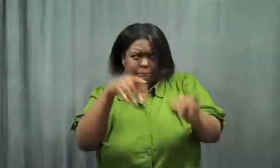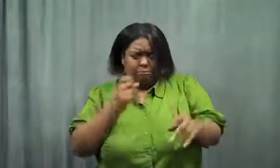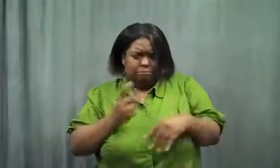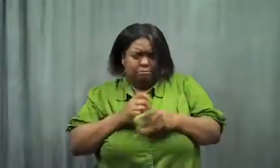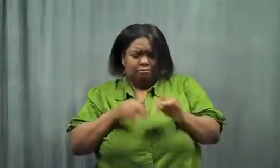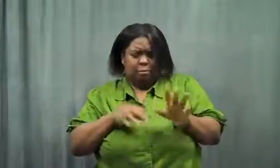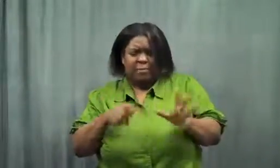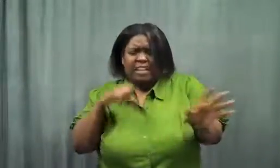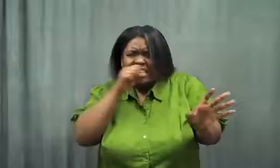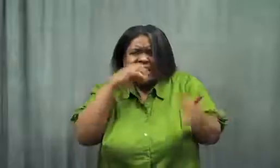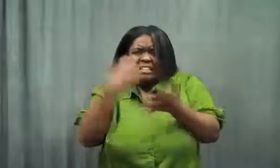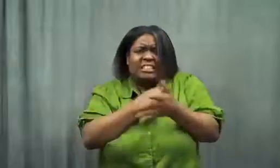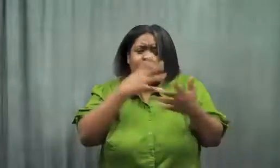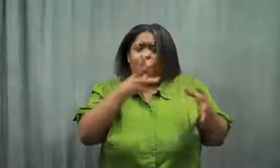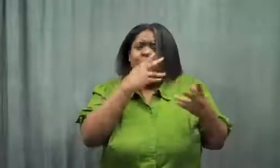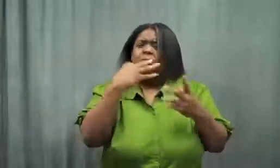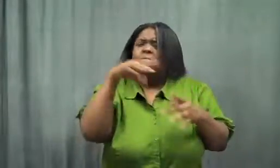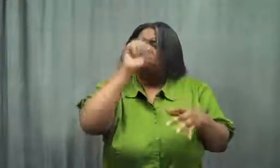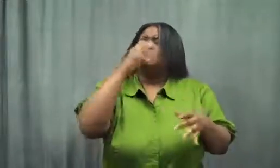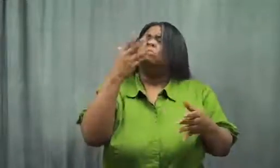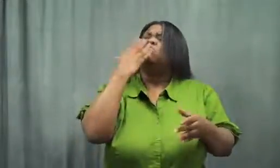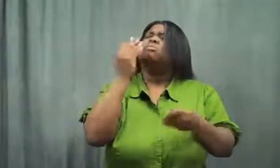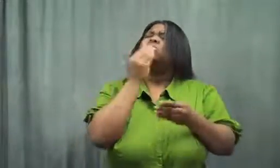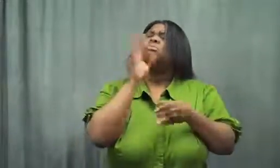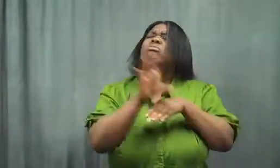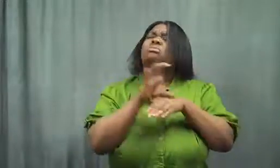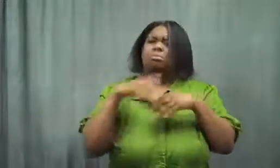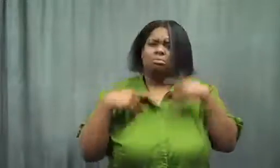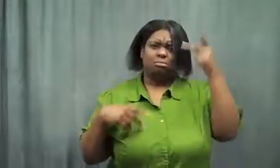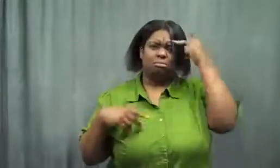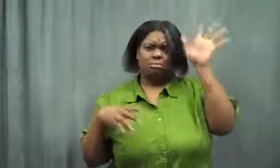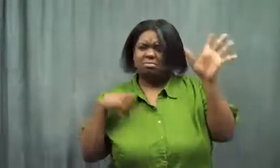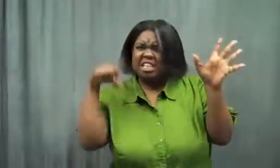I brushed my teeth good, so mom wouldn't smell chocolate on my breath.